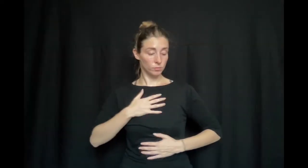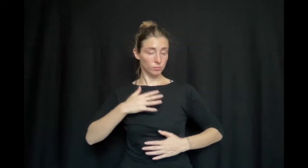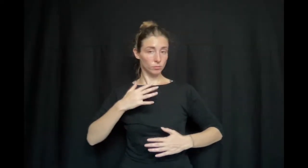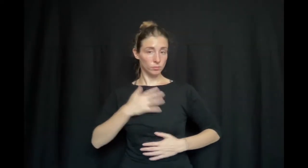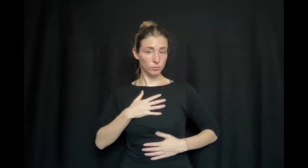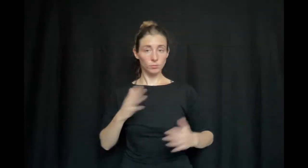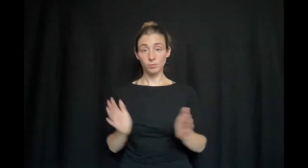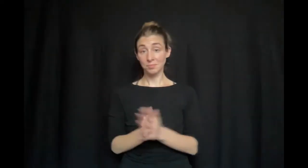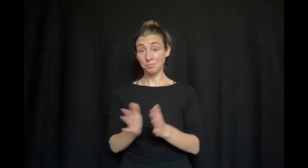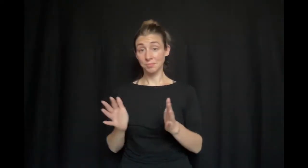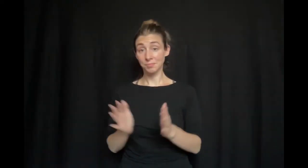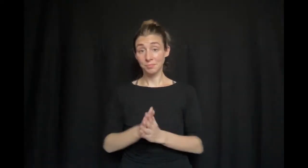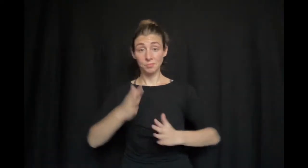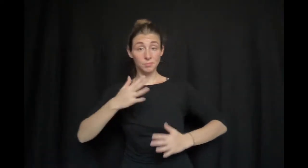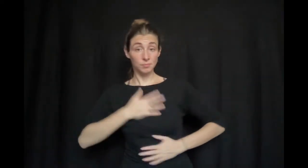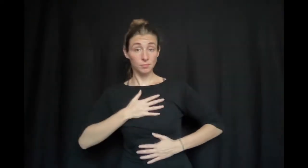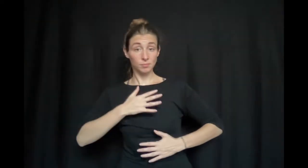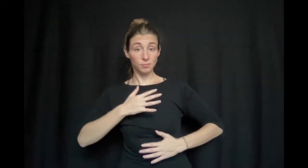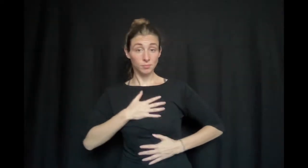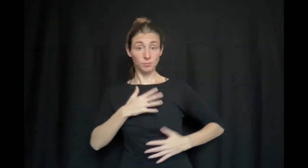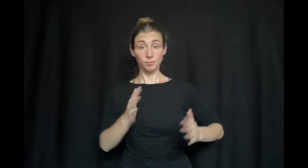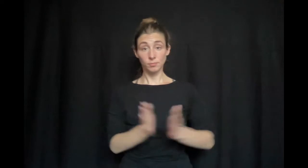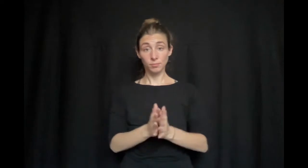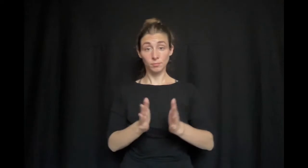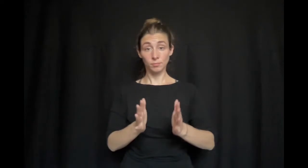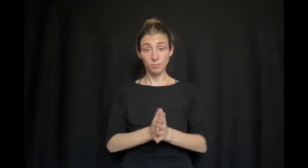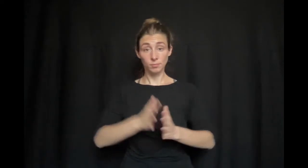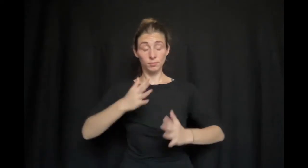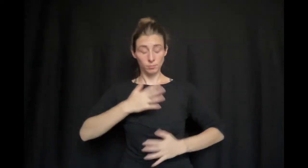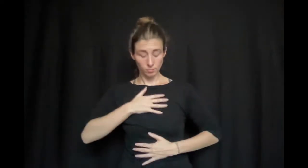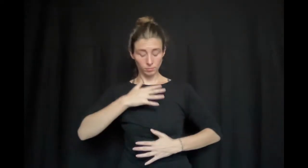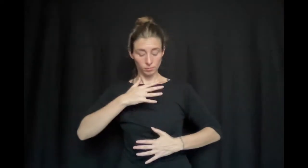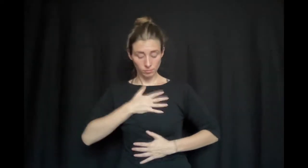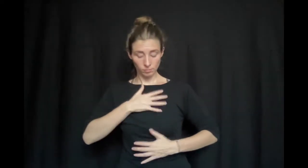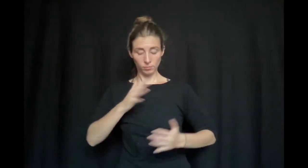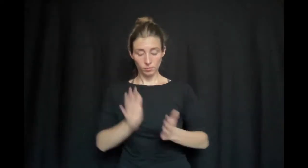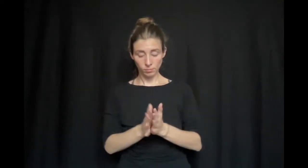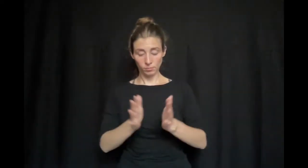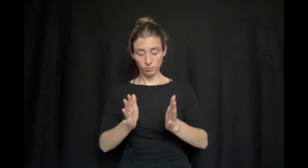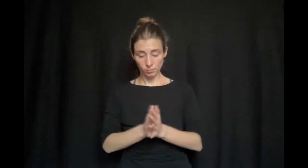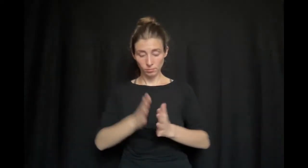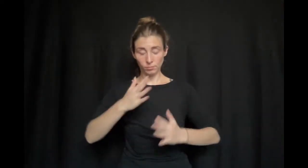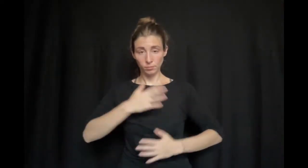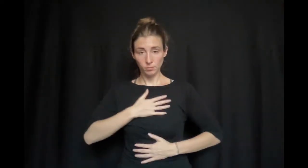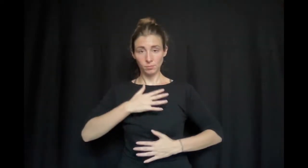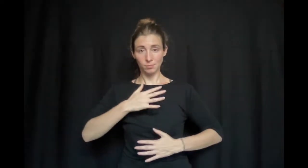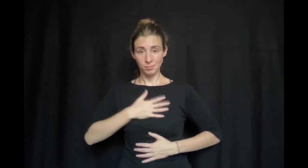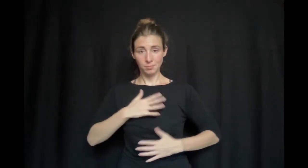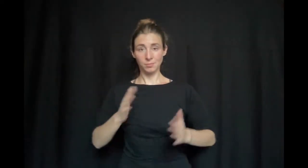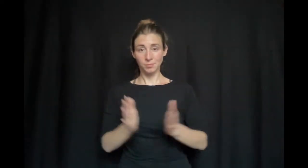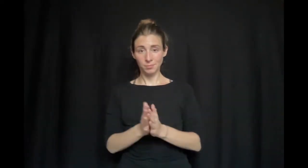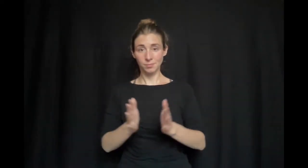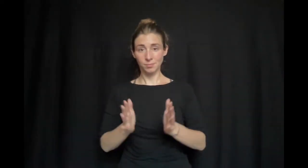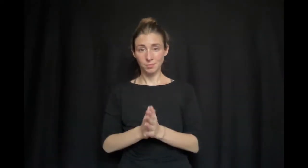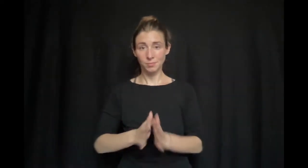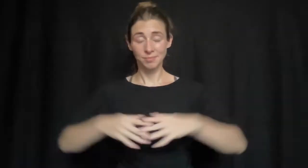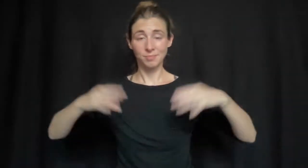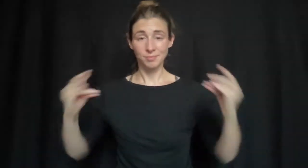tap tap clap clap tap tap clap clap tap tap clap clap tap tap clap clap